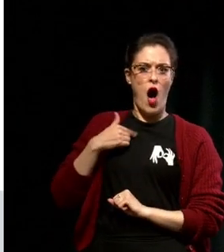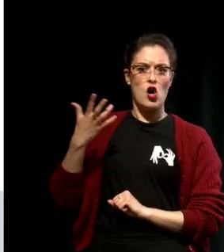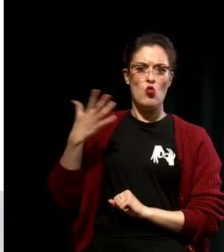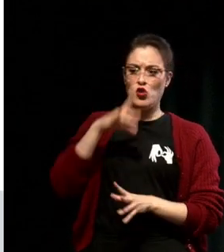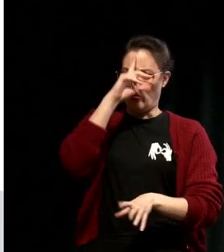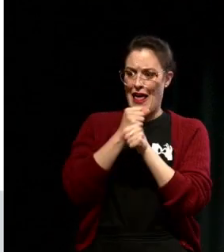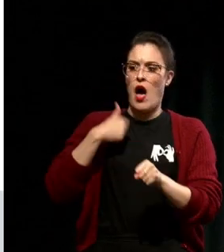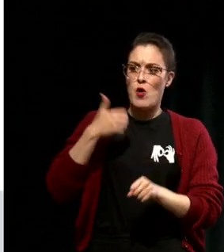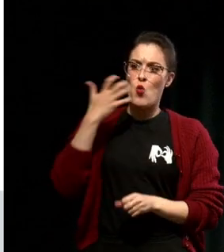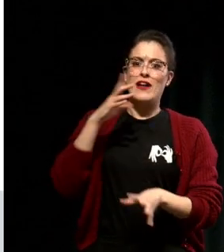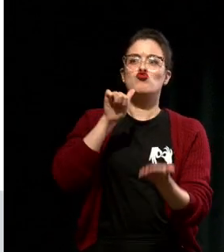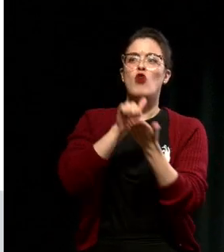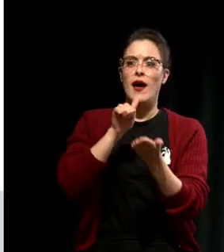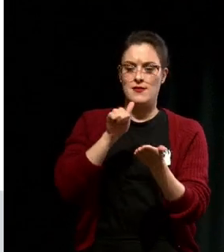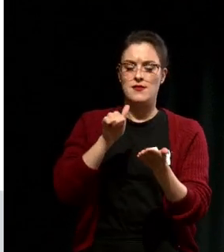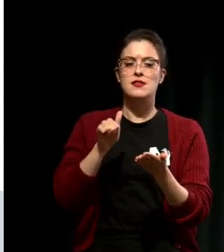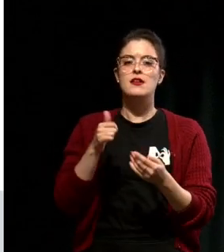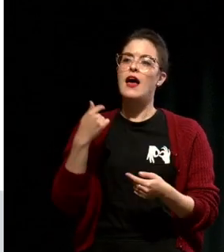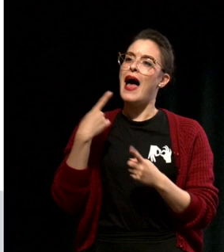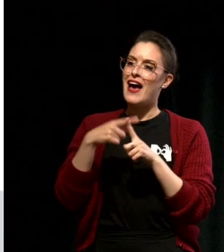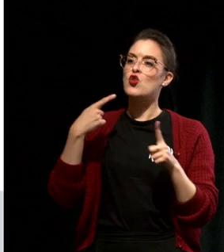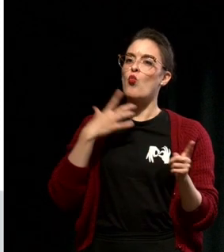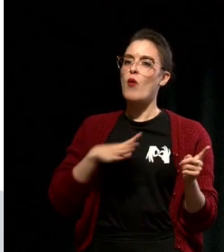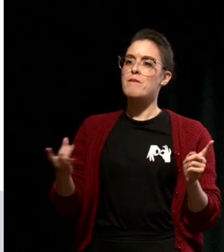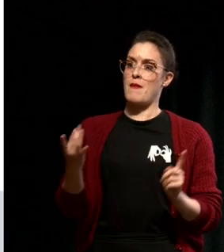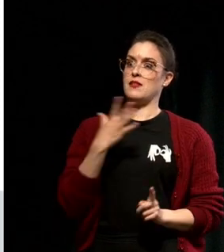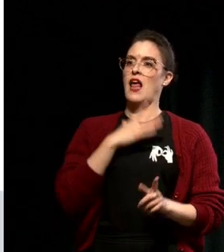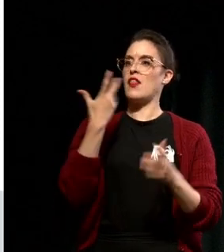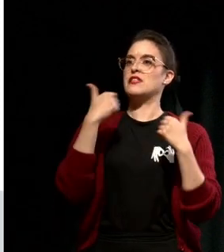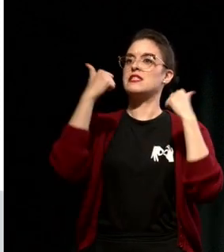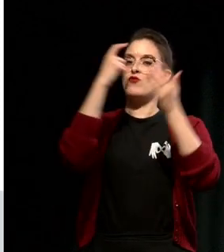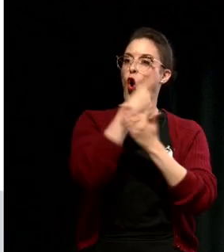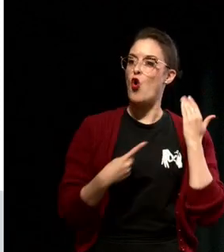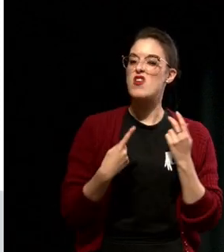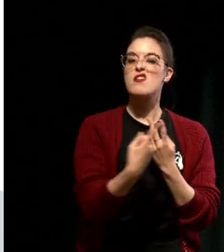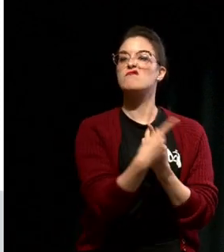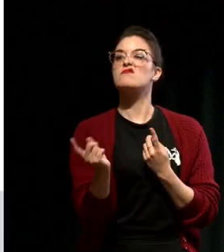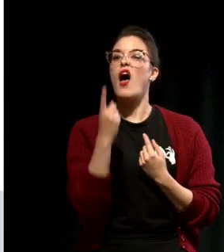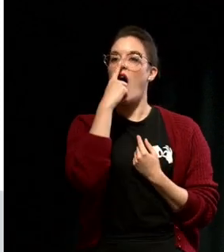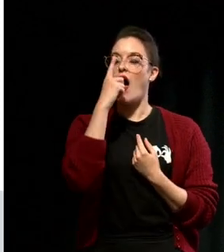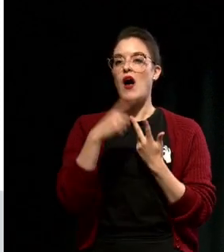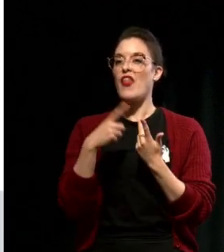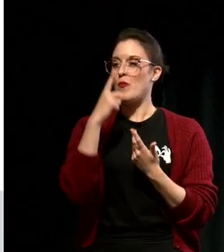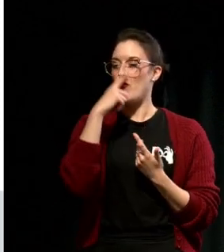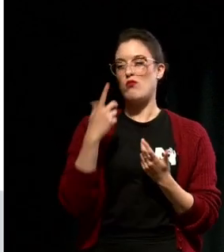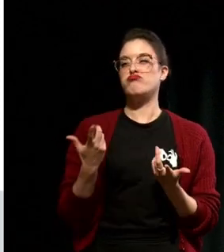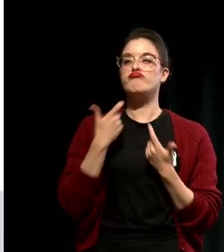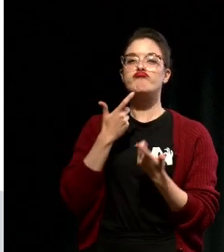wanting to win for yourself only. In short, if you're above the line you're aligning with your purpose, if you're below